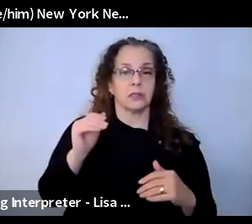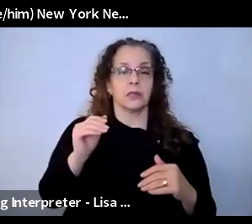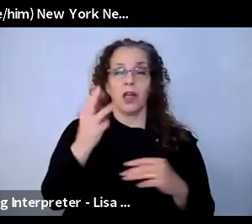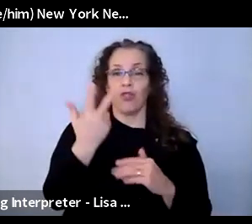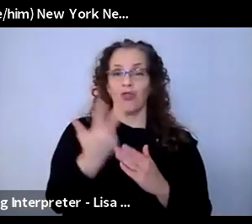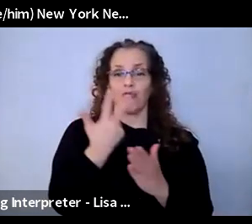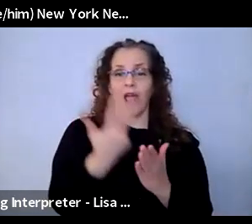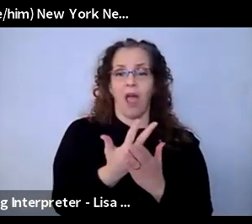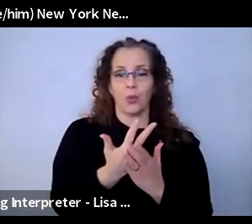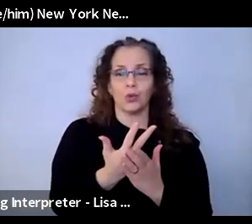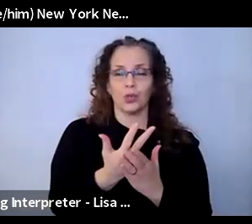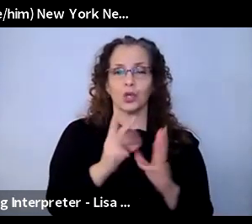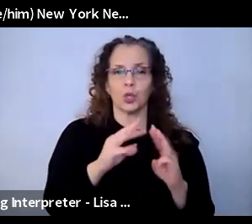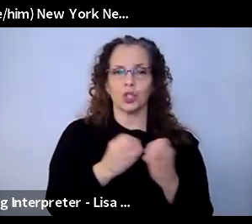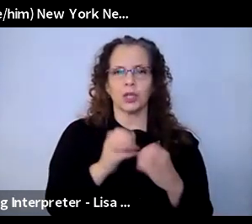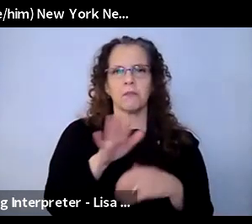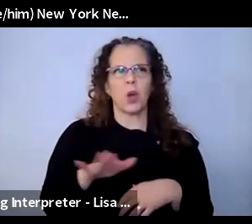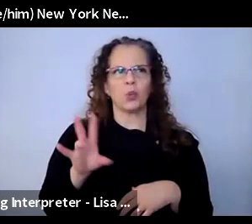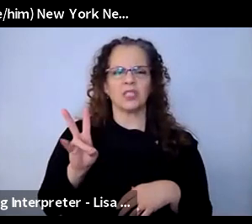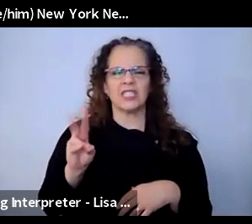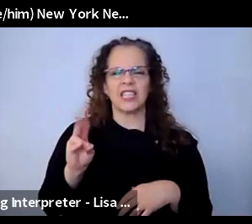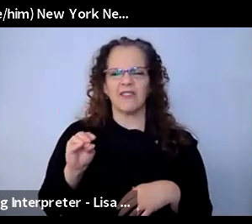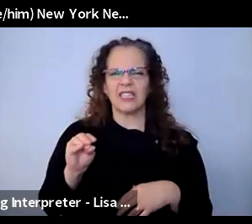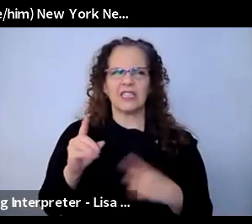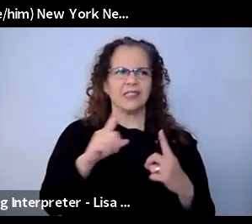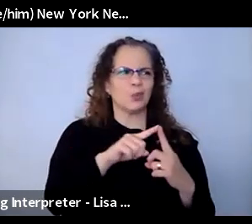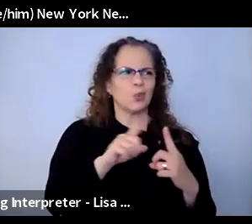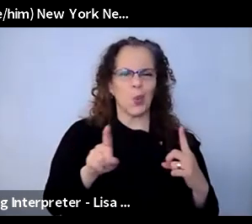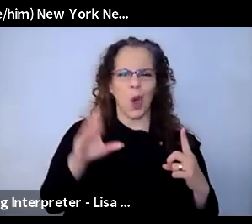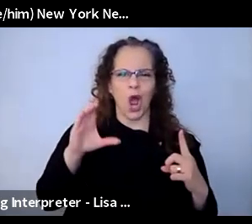about 70 to 100 people. And I think it, you know, it ended at